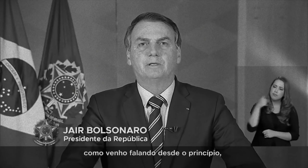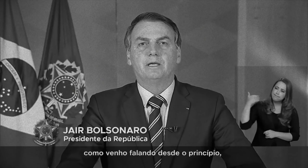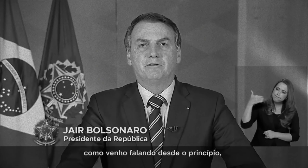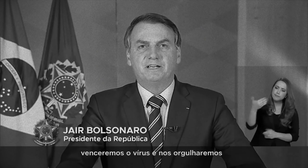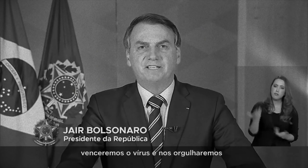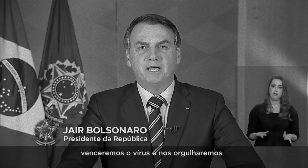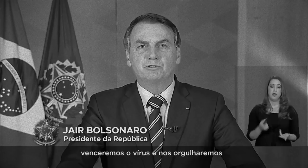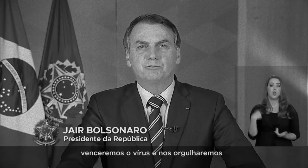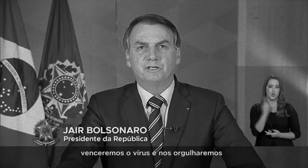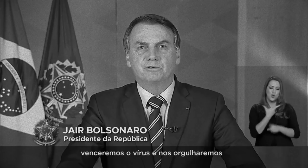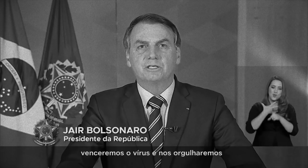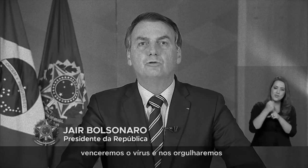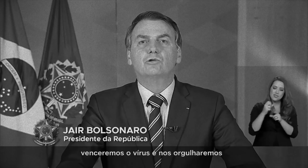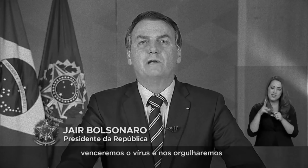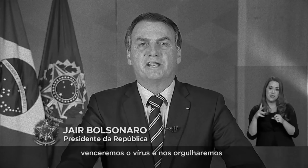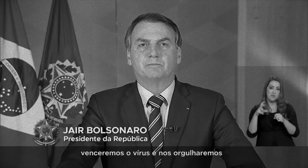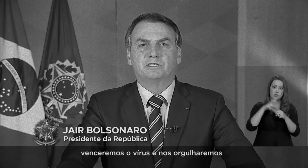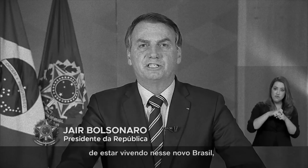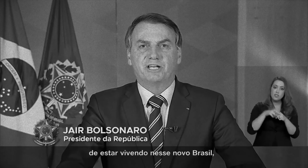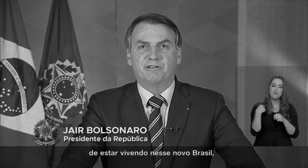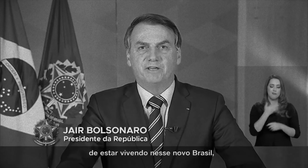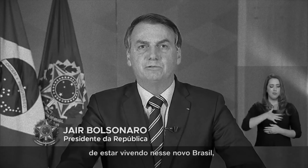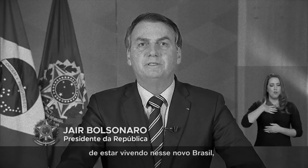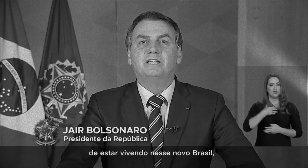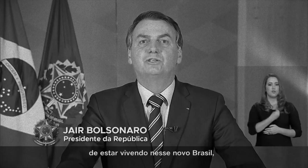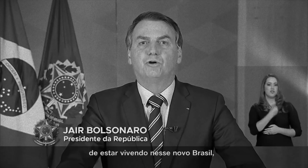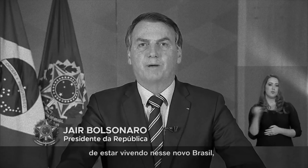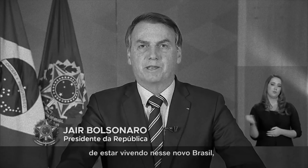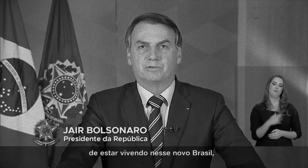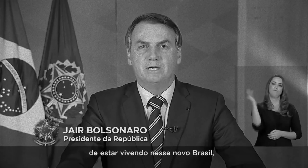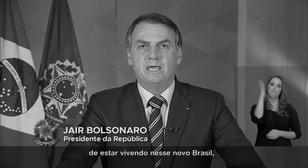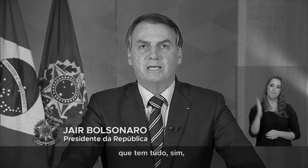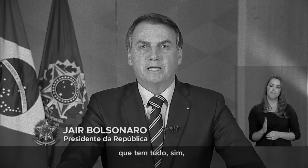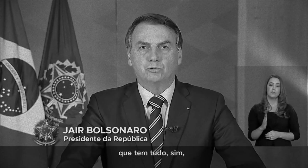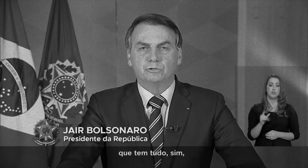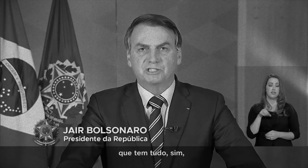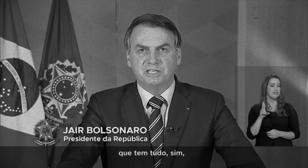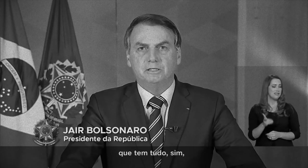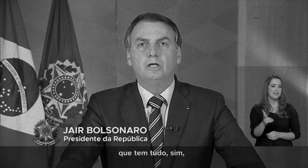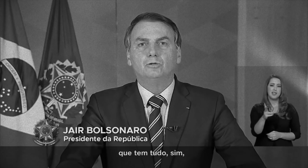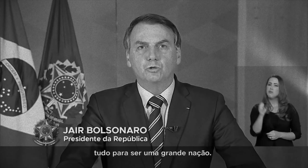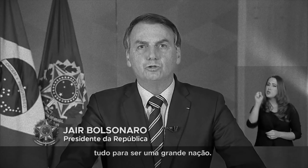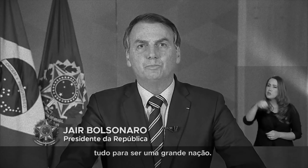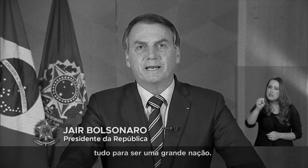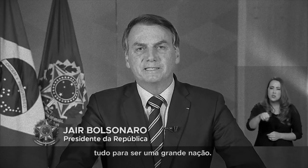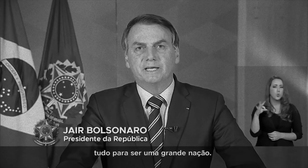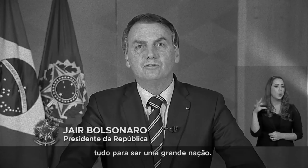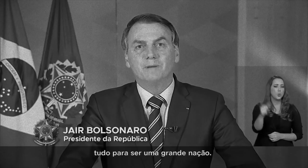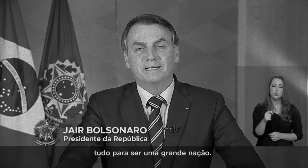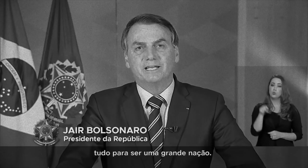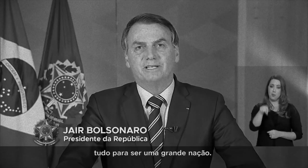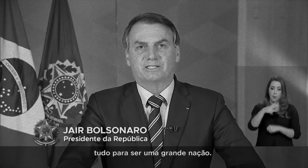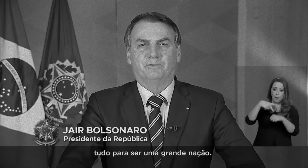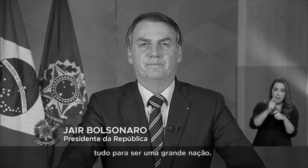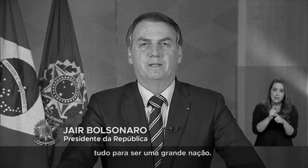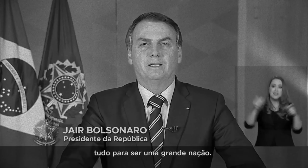We will defeat the virus and we will be proud of living in this new Brazil that has everything, yes, everything to be a great nation.